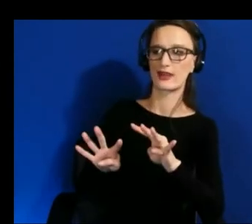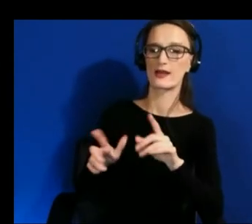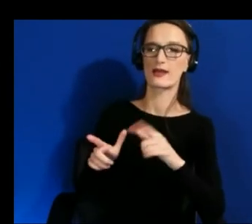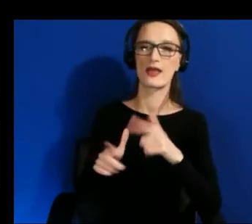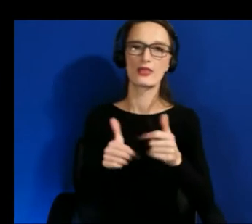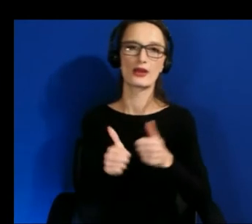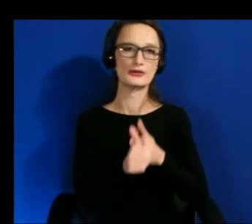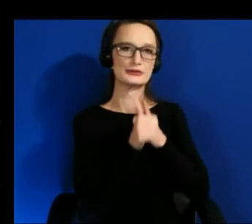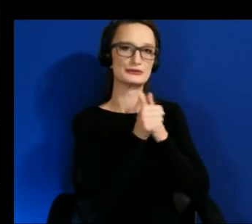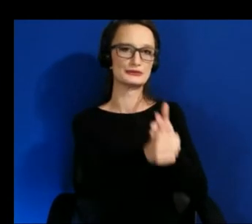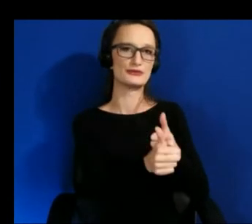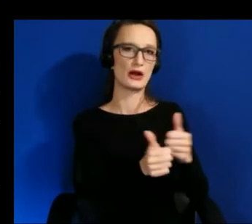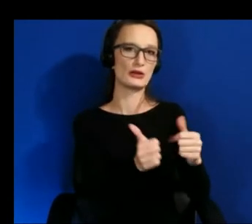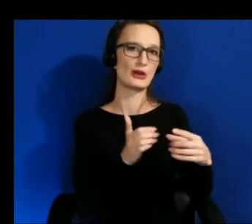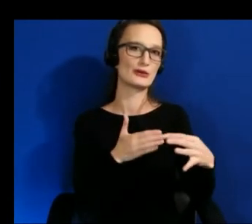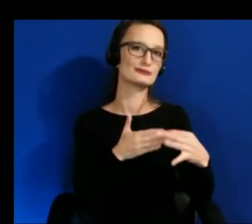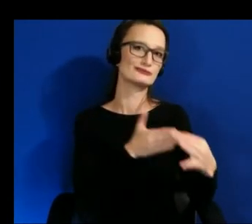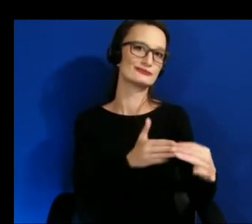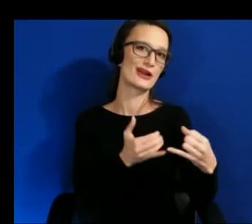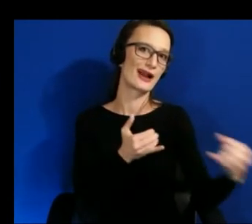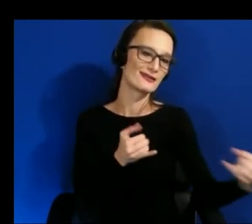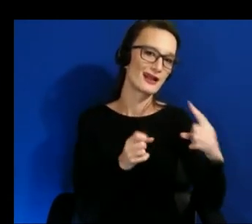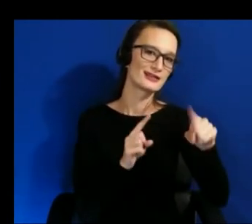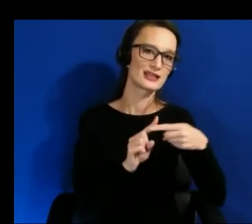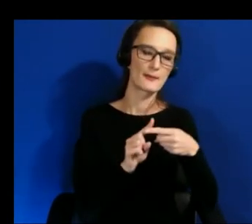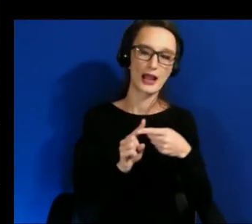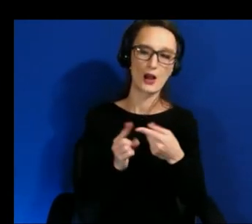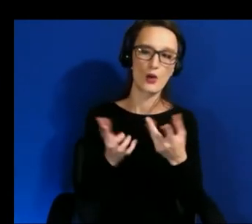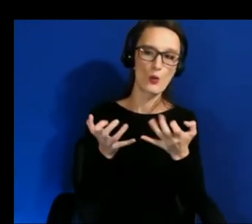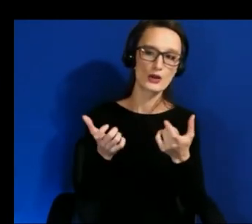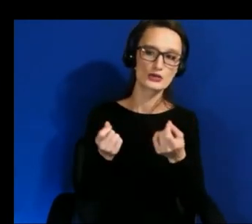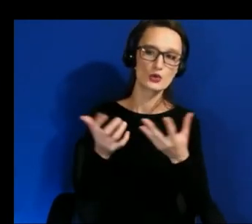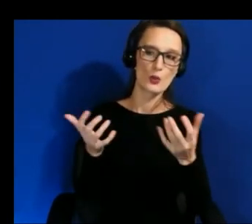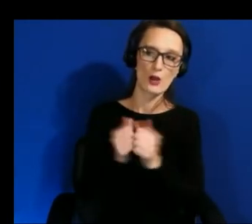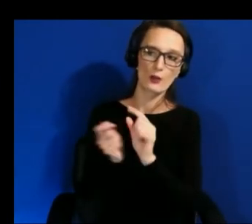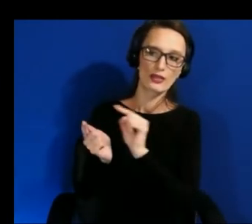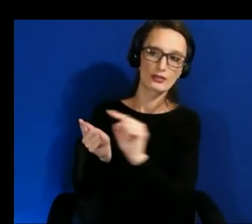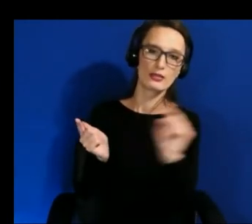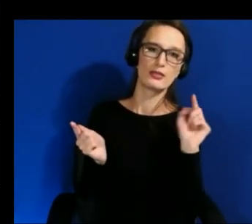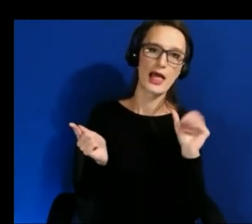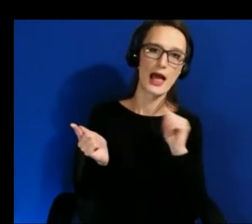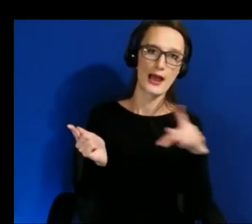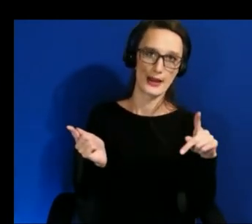want to do with these applications in order to create a taxonomy of um the possible interactions